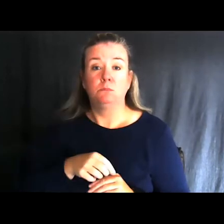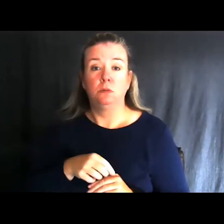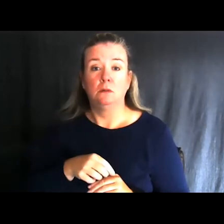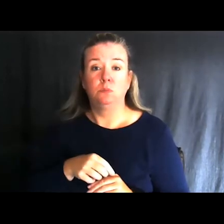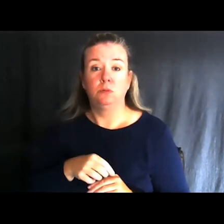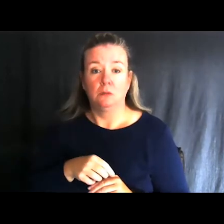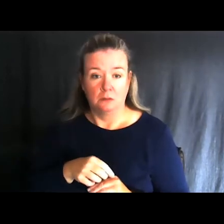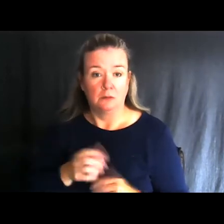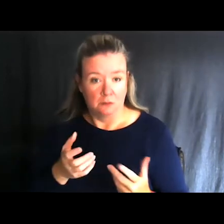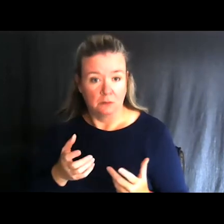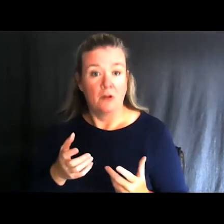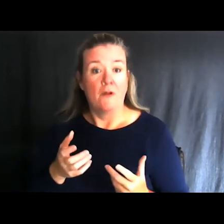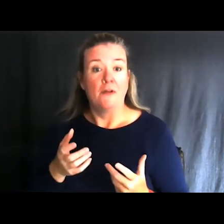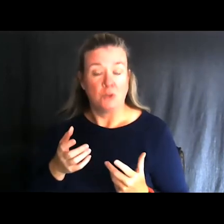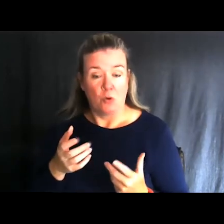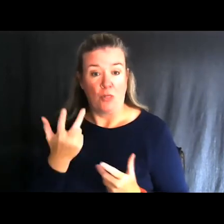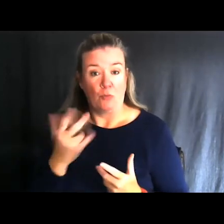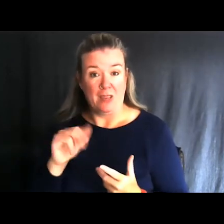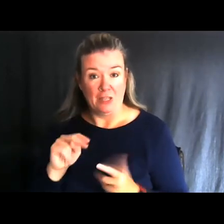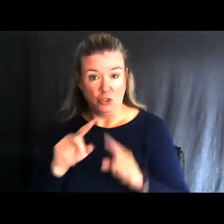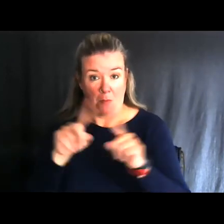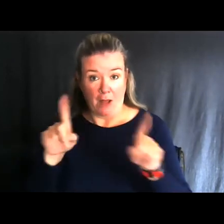What we did instead of a three-inch monitor, we have a 15-inch.